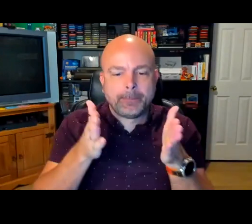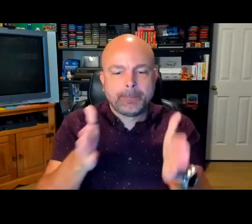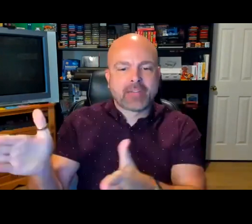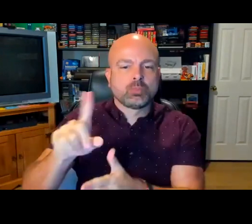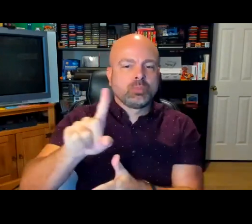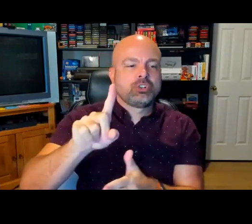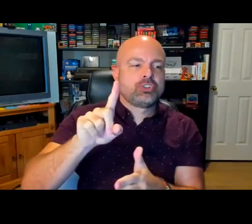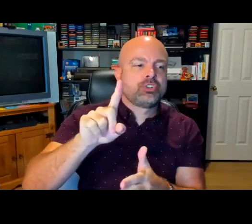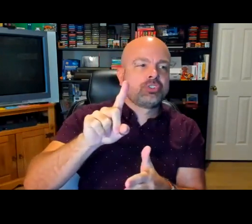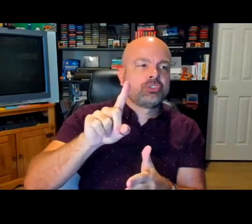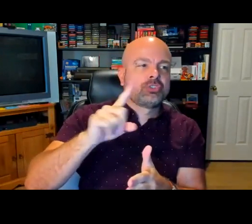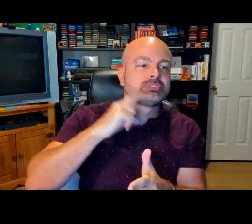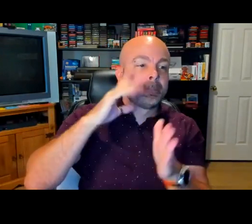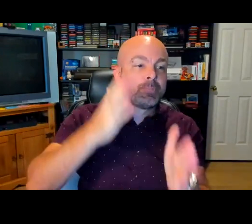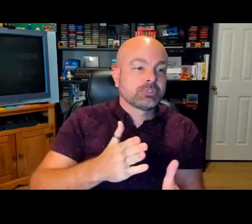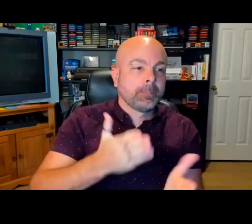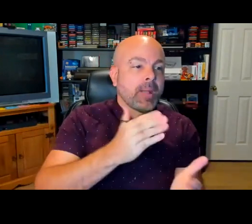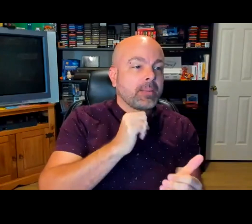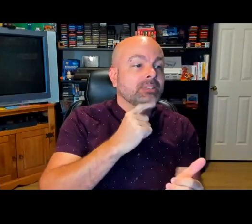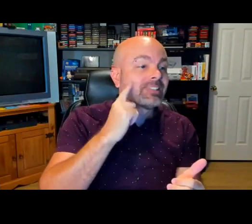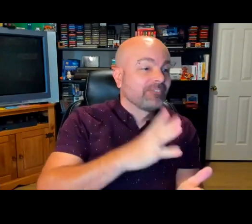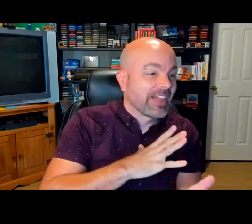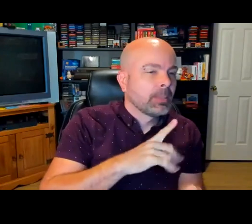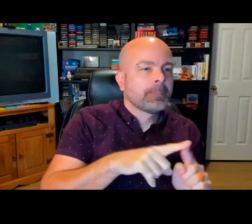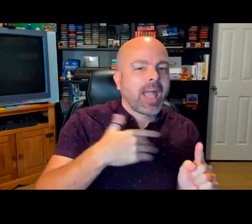is important, but there's also the need for those captions to